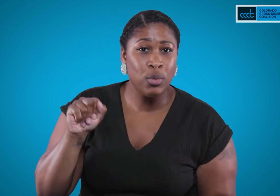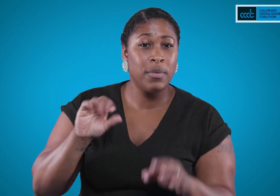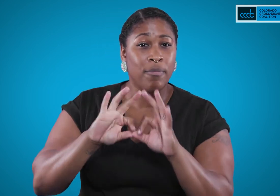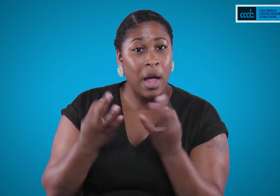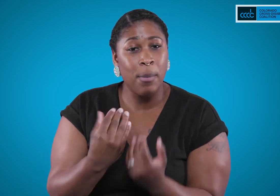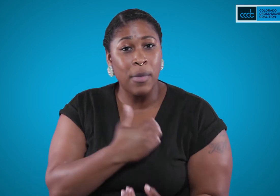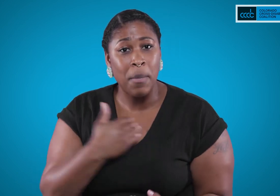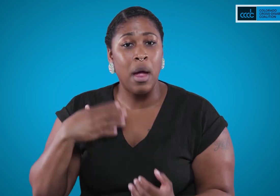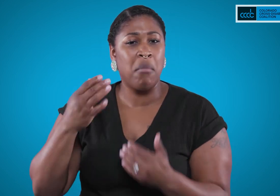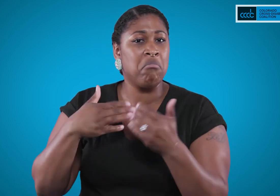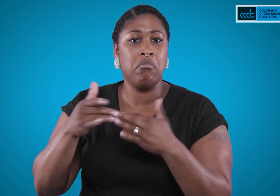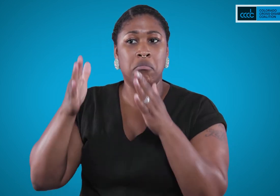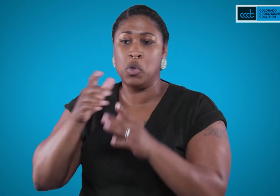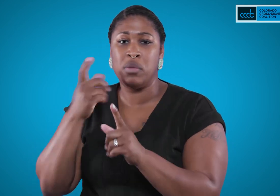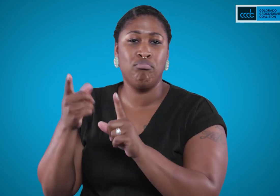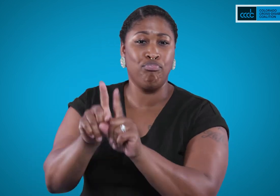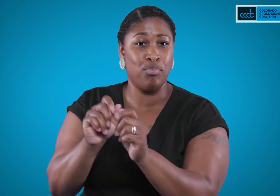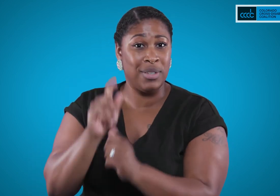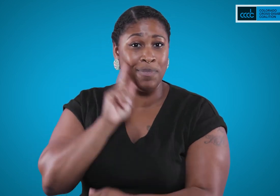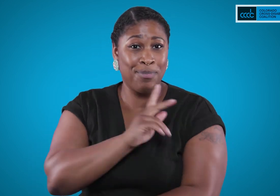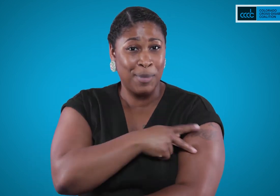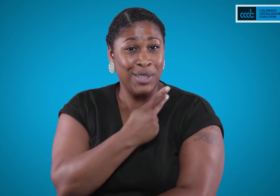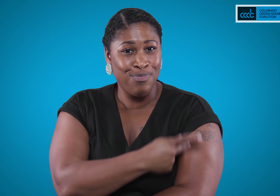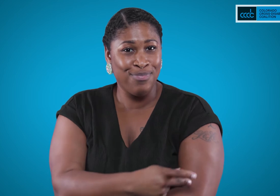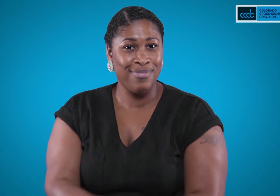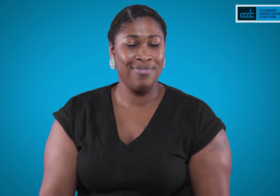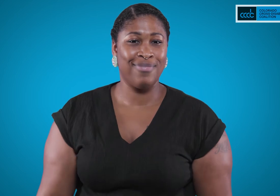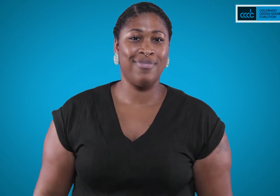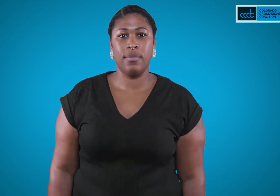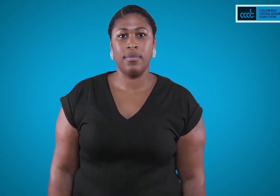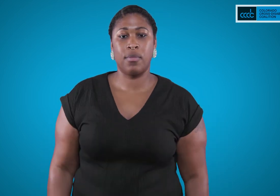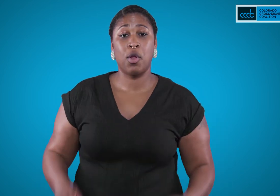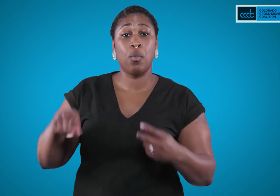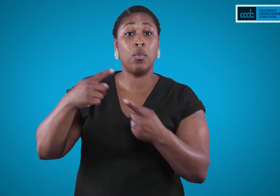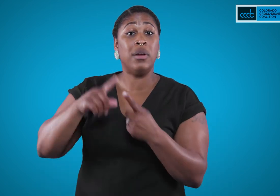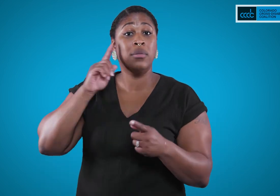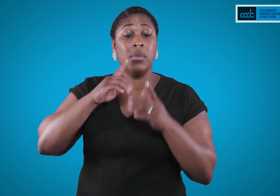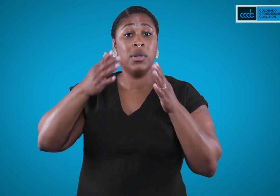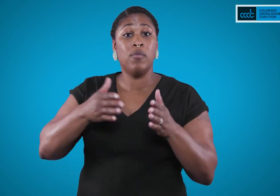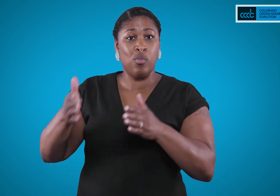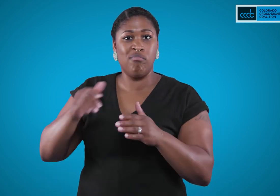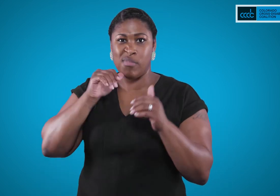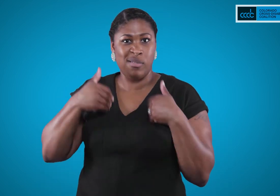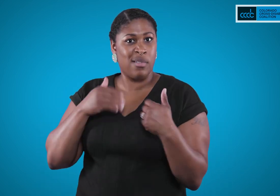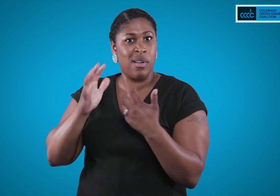and other accompaniments to your patients. When deaf individuals don’t get the accommodations